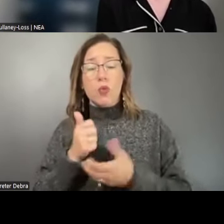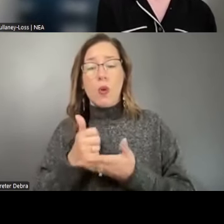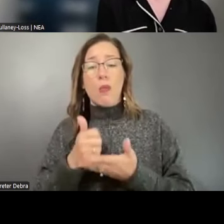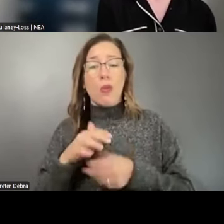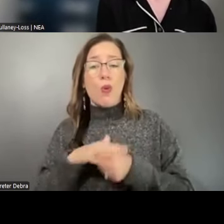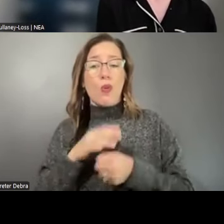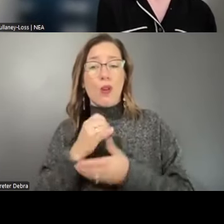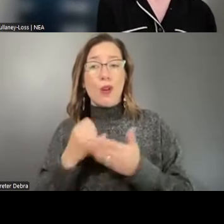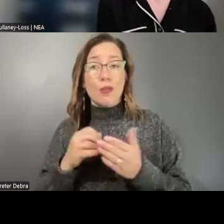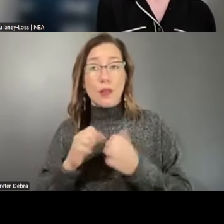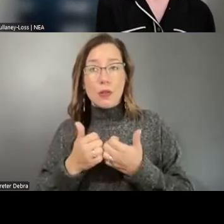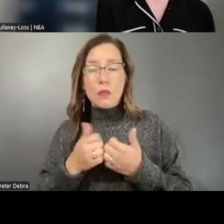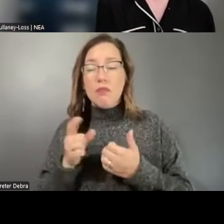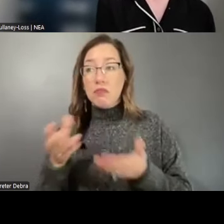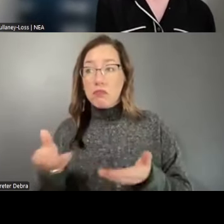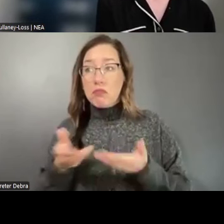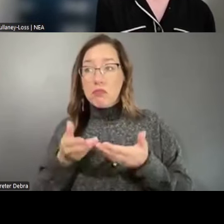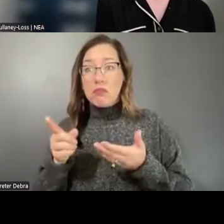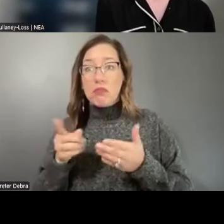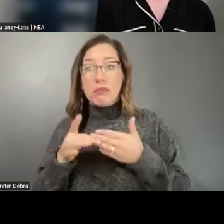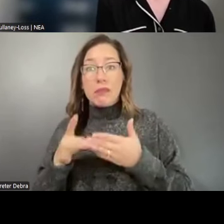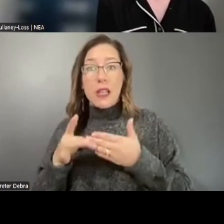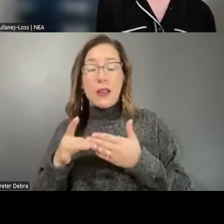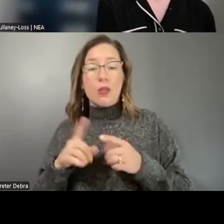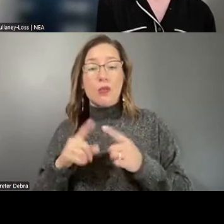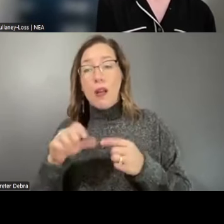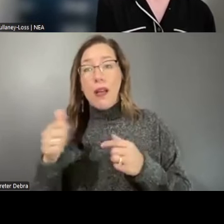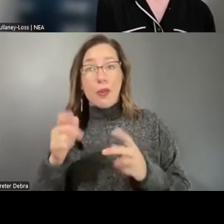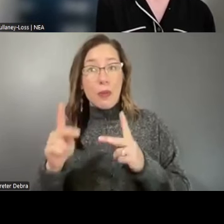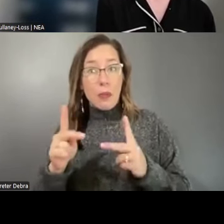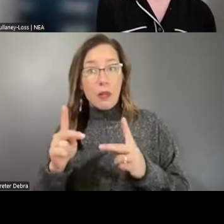introduce your local arts agency leader to other people in philanthropy. You can offer